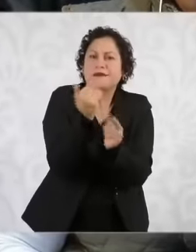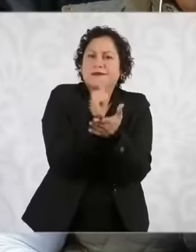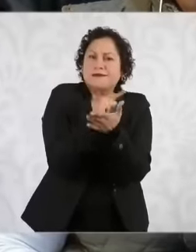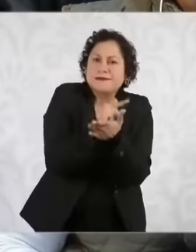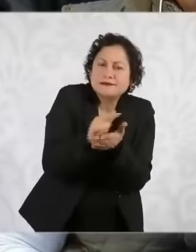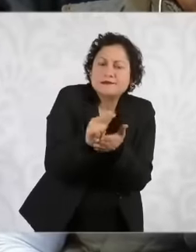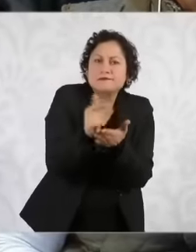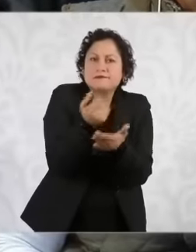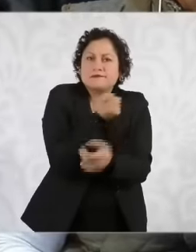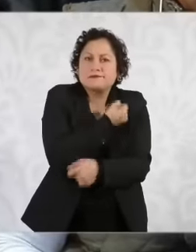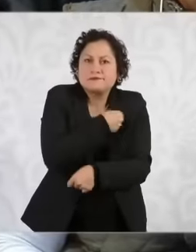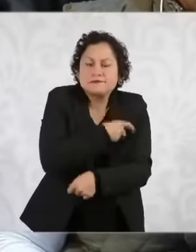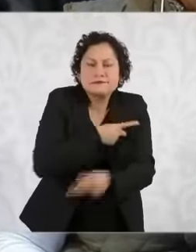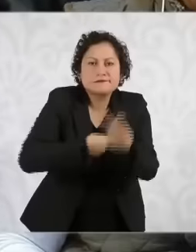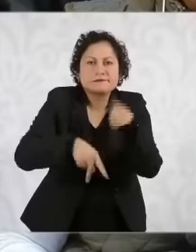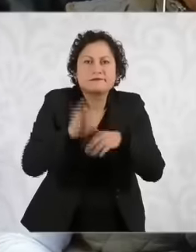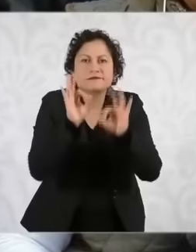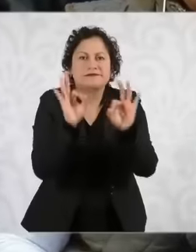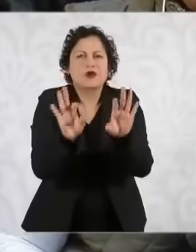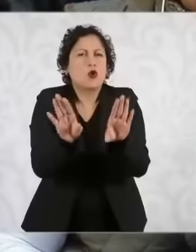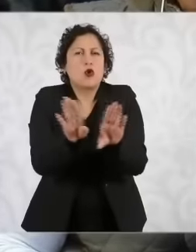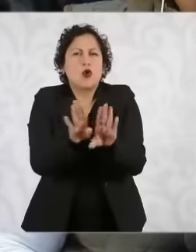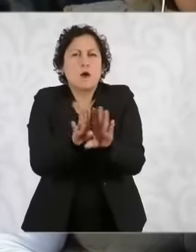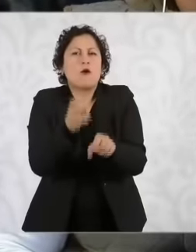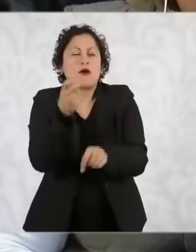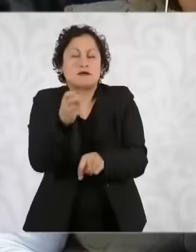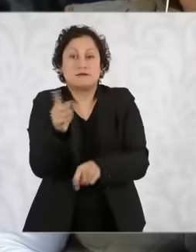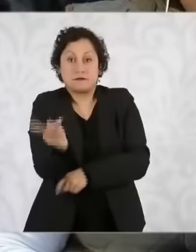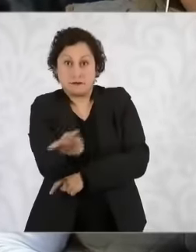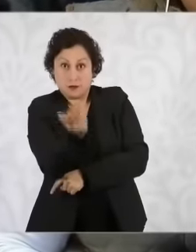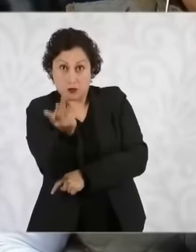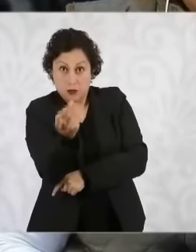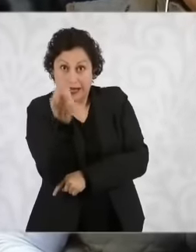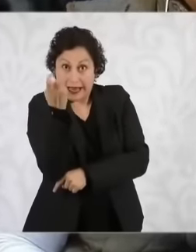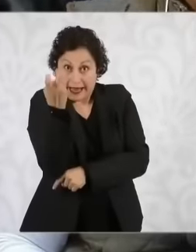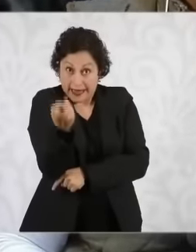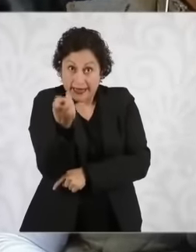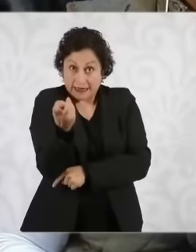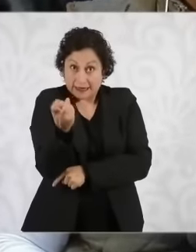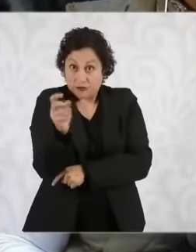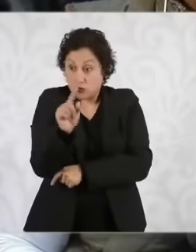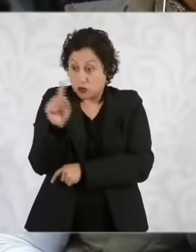correct place is to ask one This bank that is going to do everything indicated in Zacatecas the